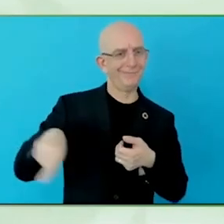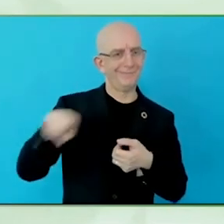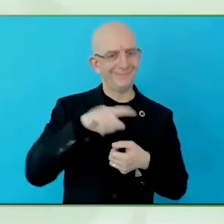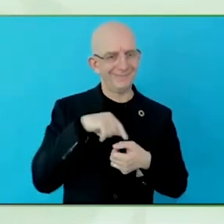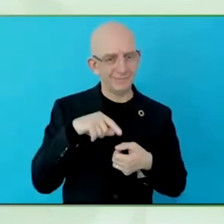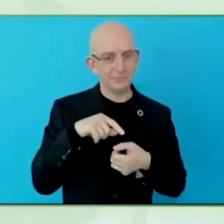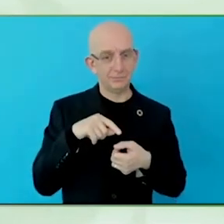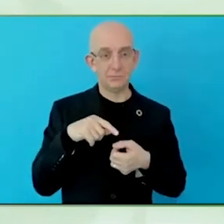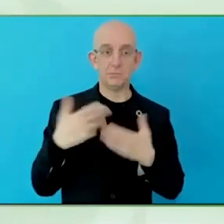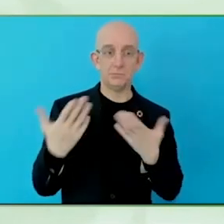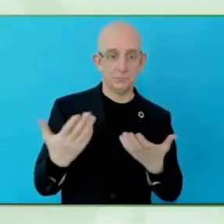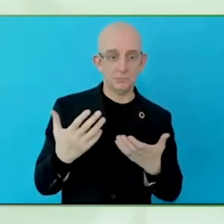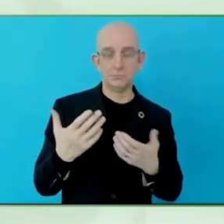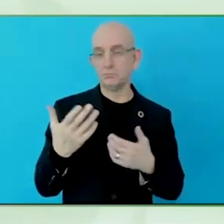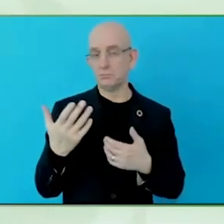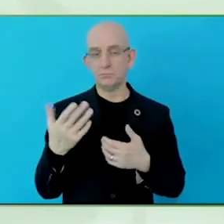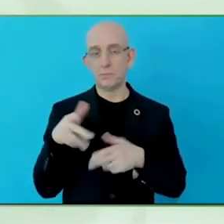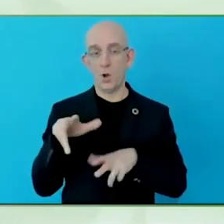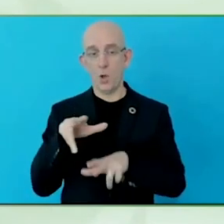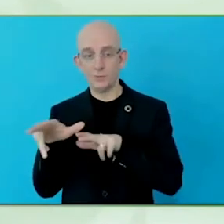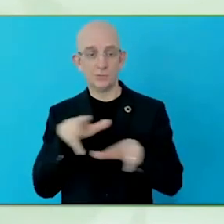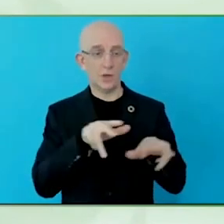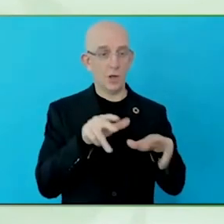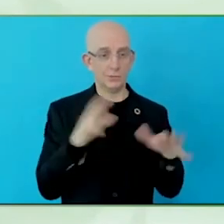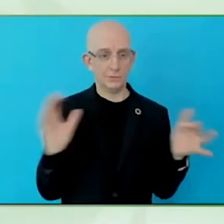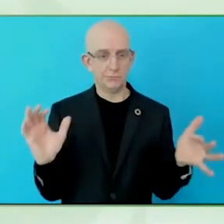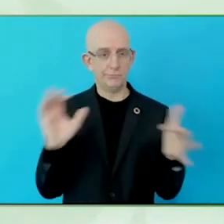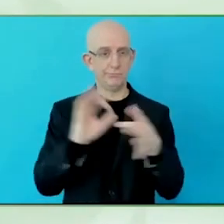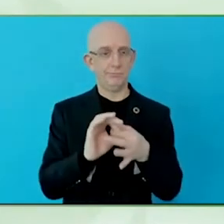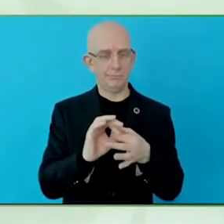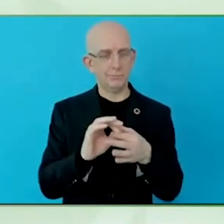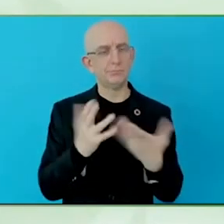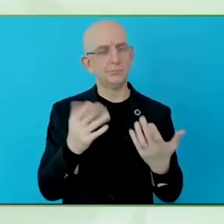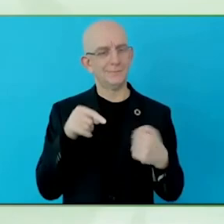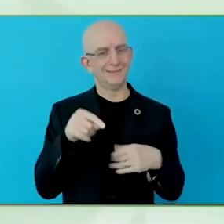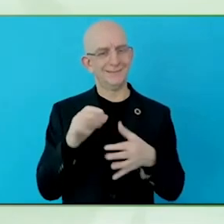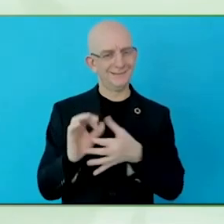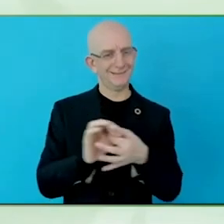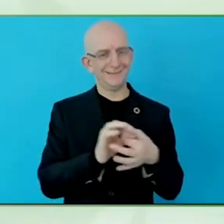Luc, a question for you, city technology has been moving away